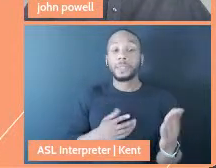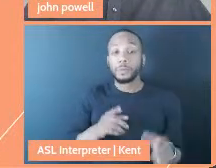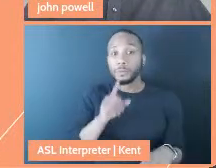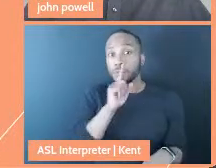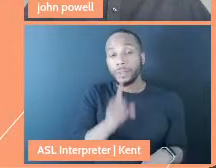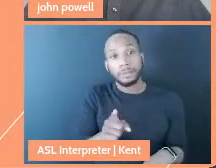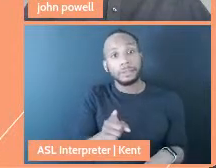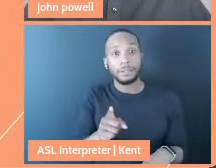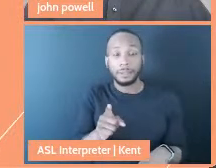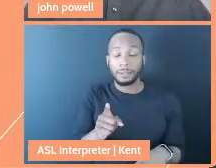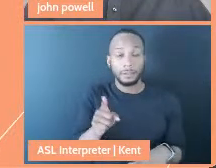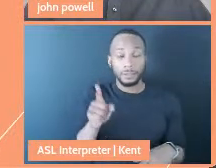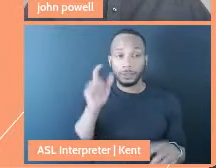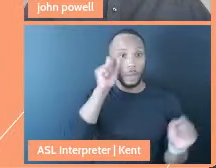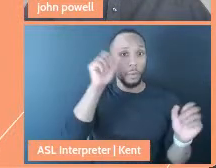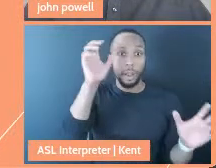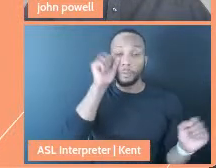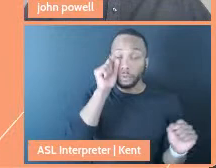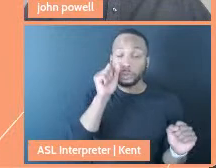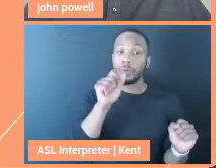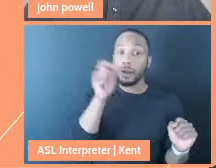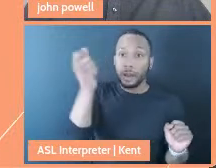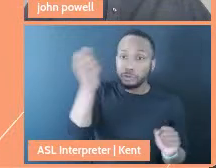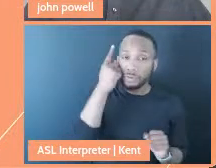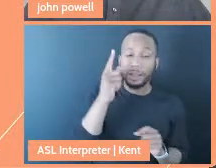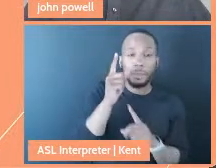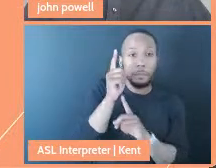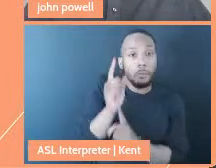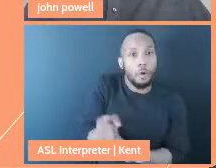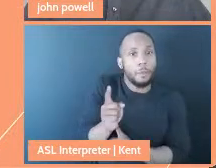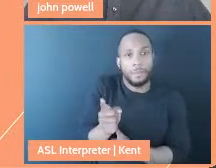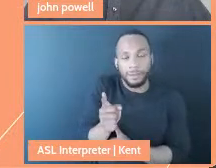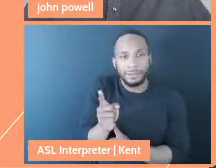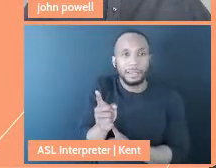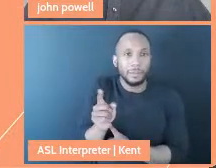incredible to sort of understand this moment that was sort of suspended from